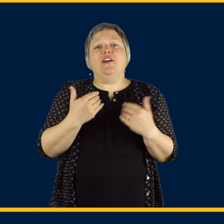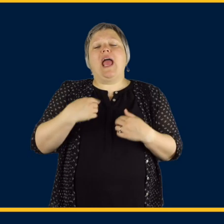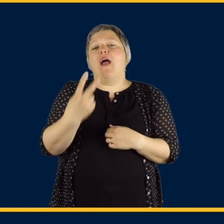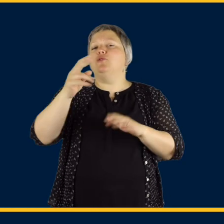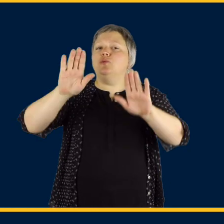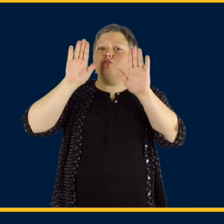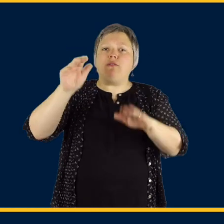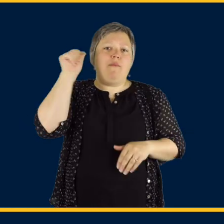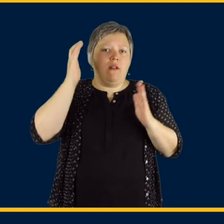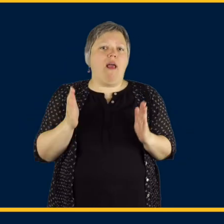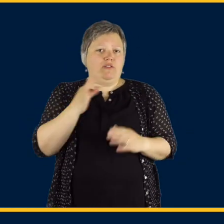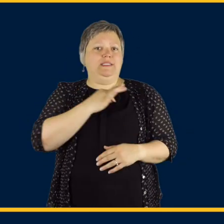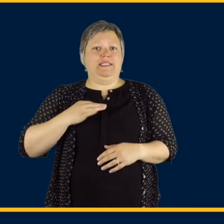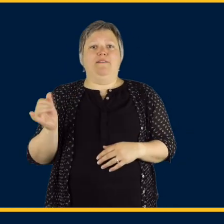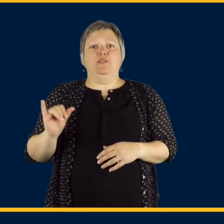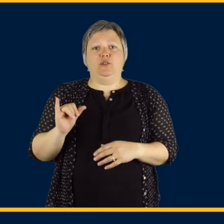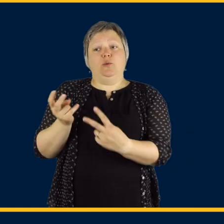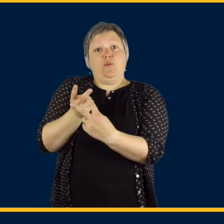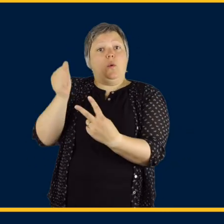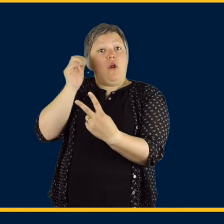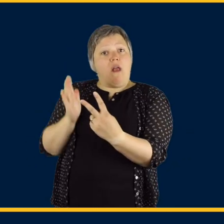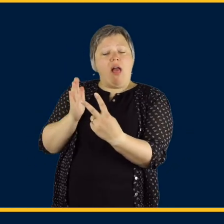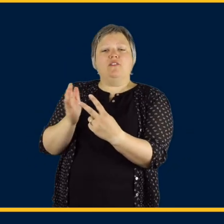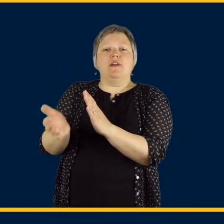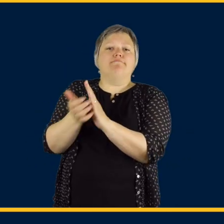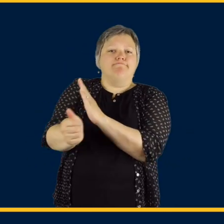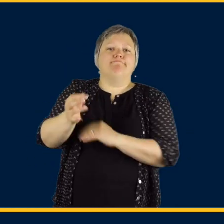We are so fortunate here to have two incredible audiologists, here at Pennsylvania School for the Deaf.